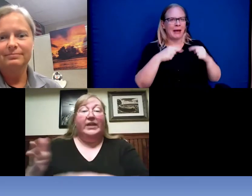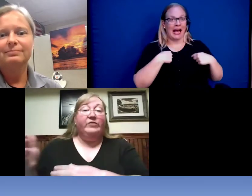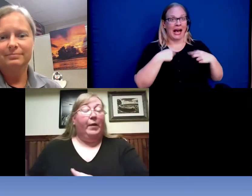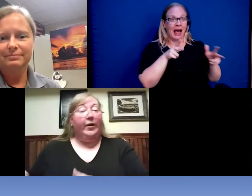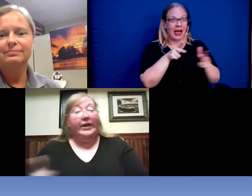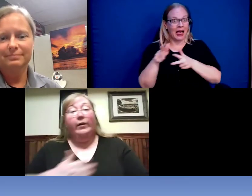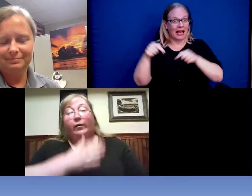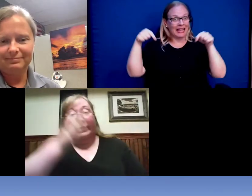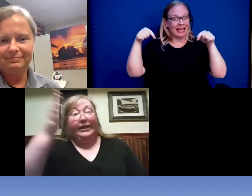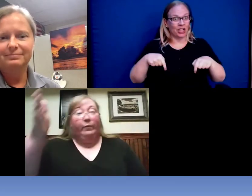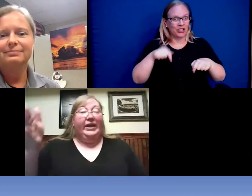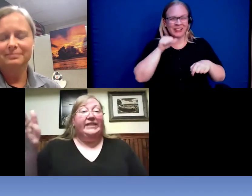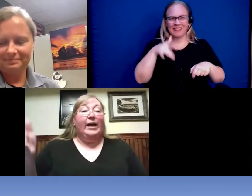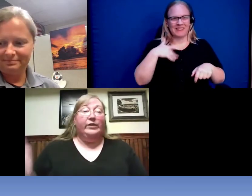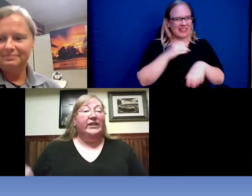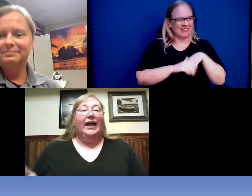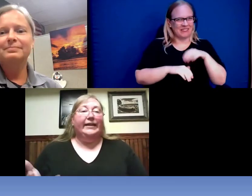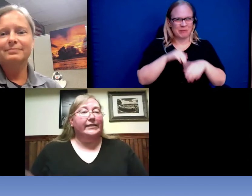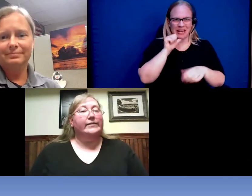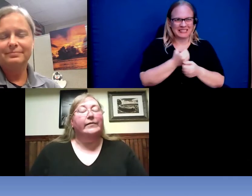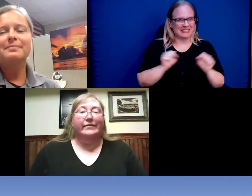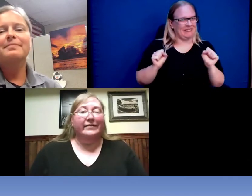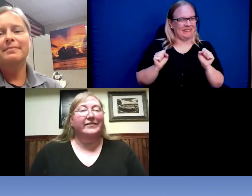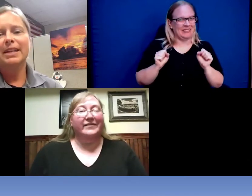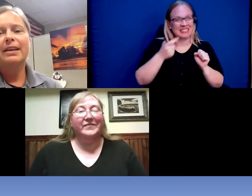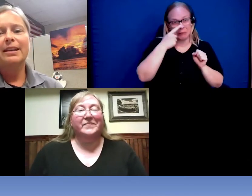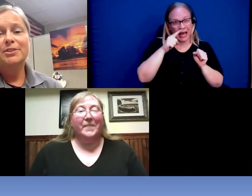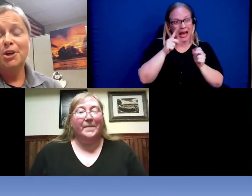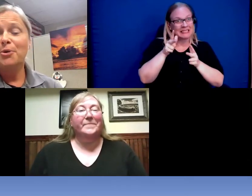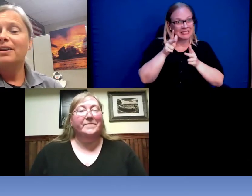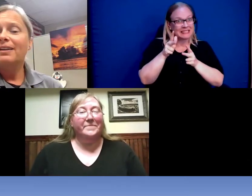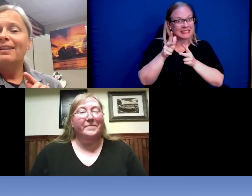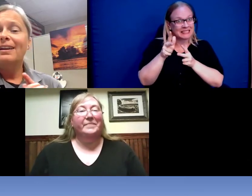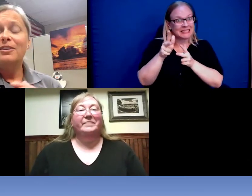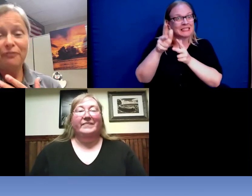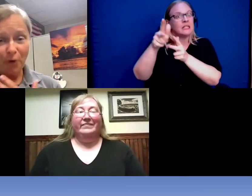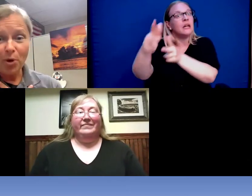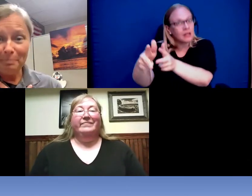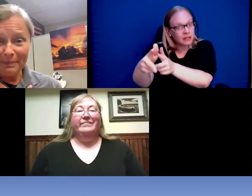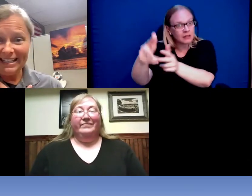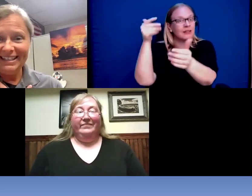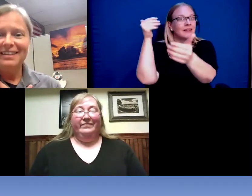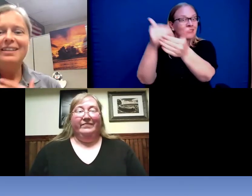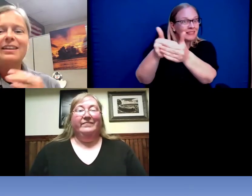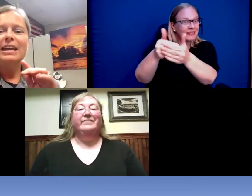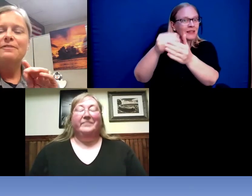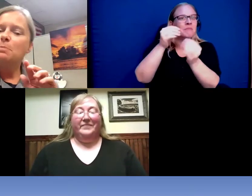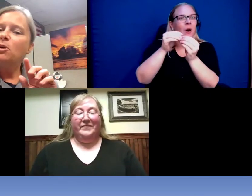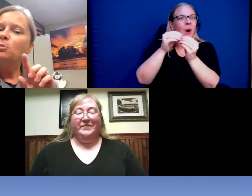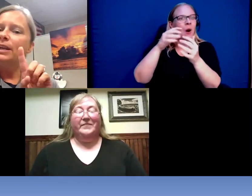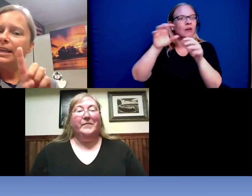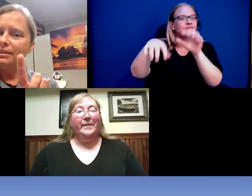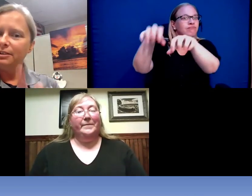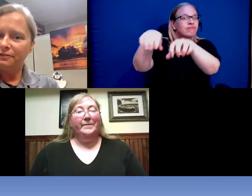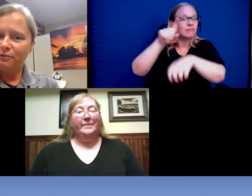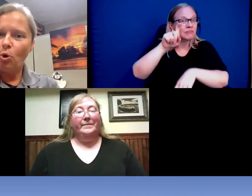to park here can we get down to the light? >> Reanna: So, for me if P someone would hit the four-